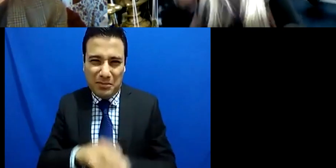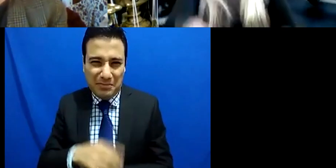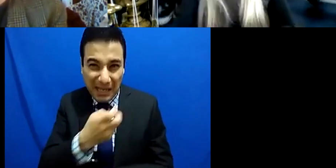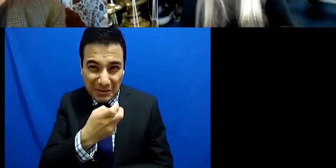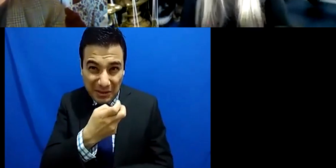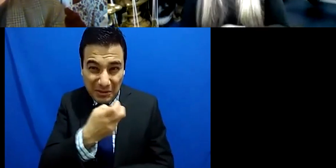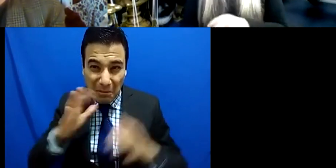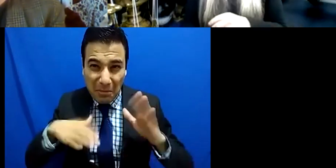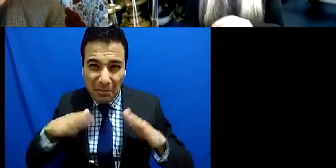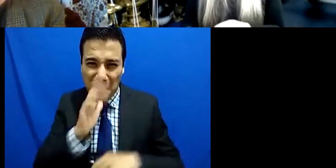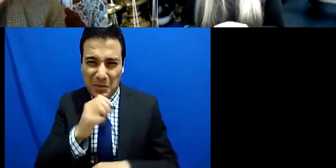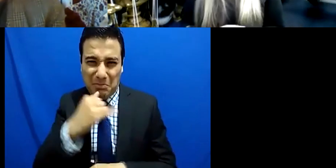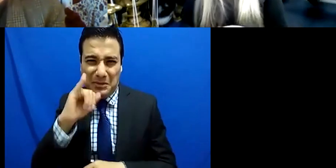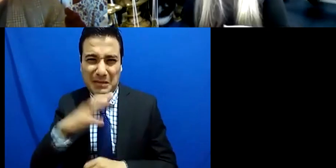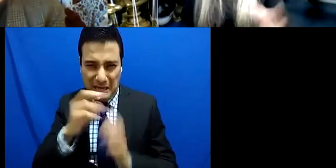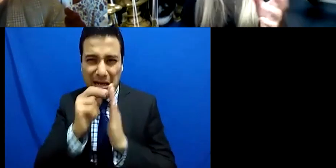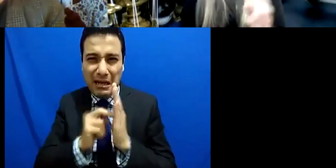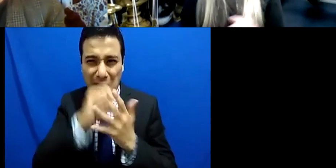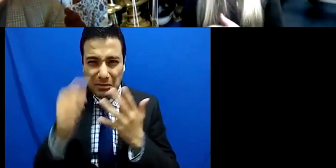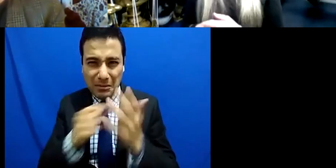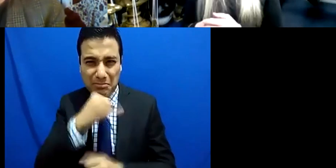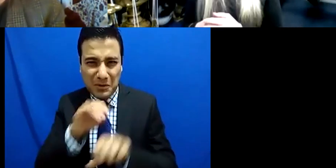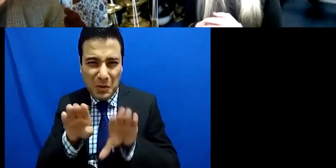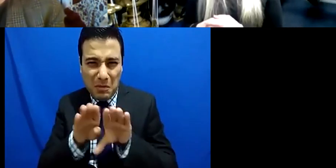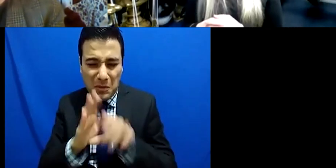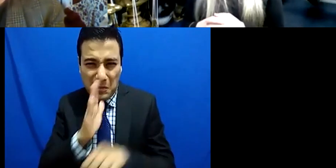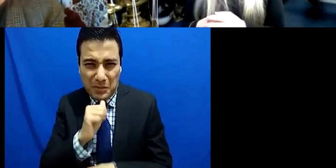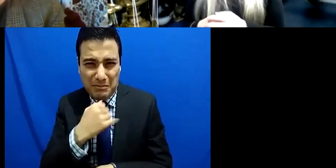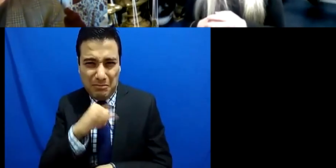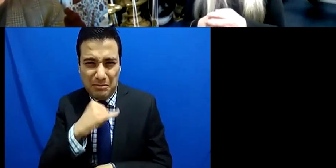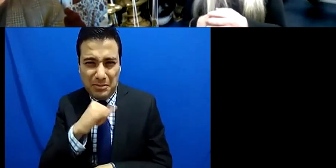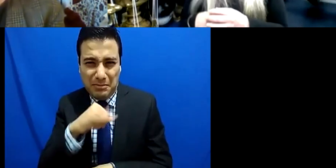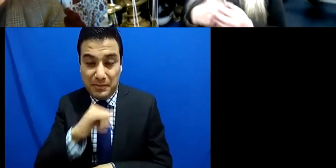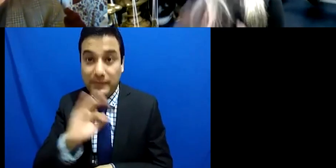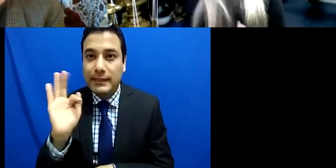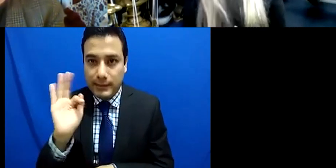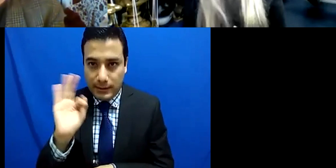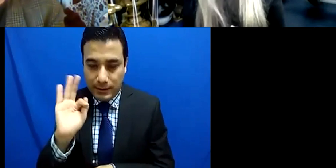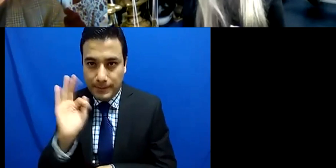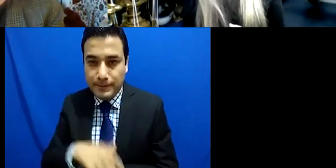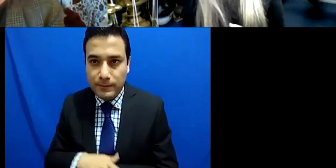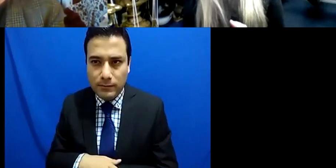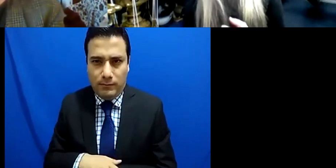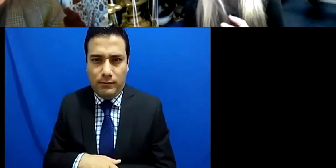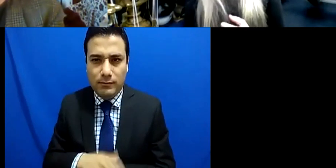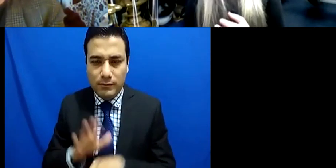use those mallets on a cajon and so on and so forth well why not you know is that a book that